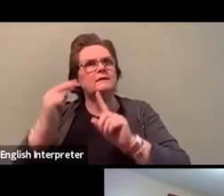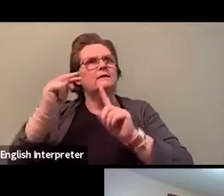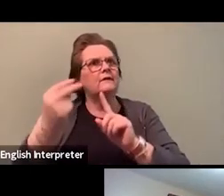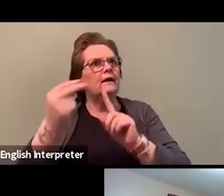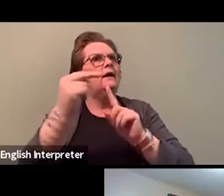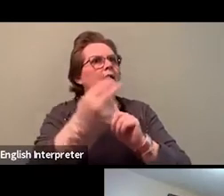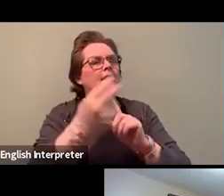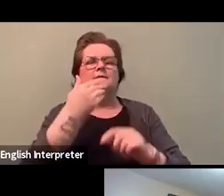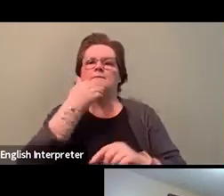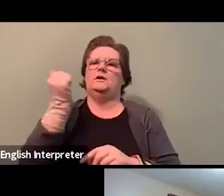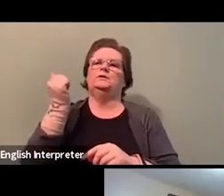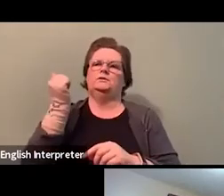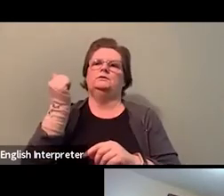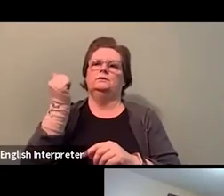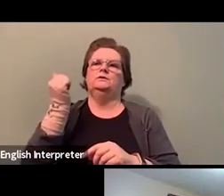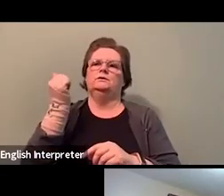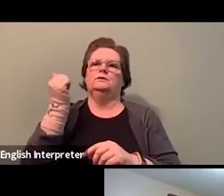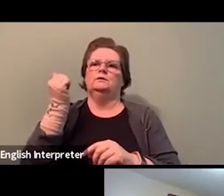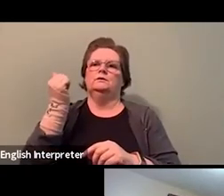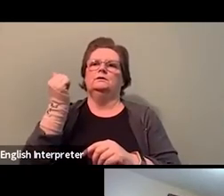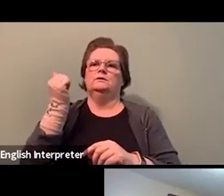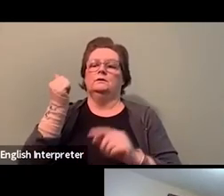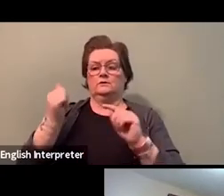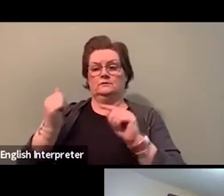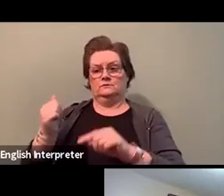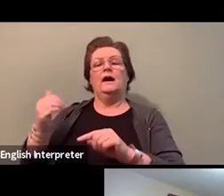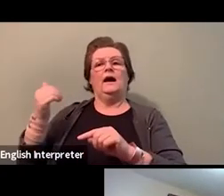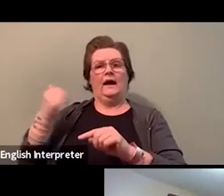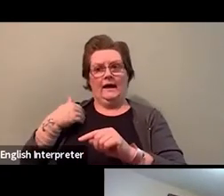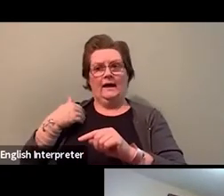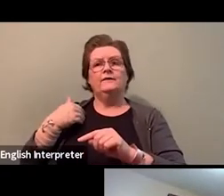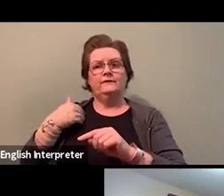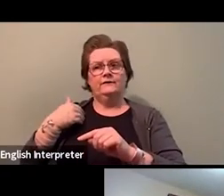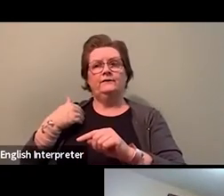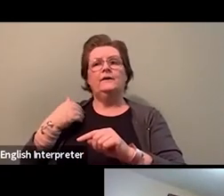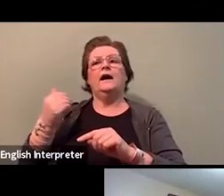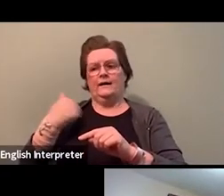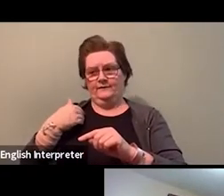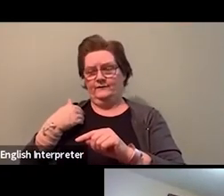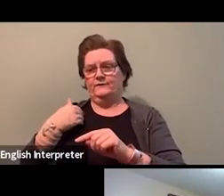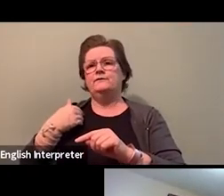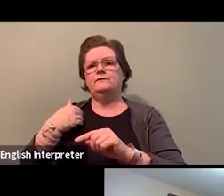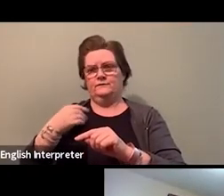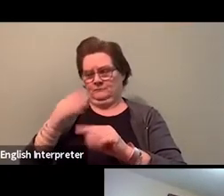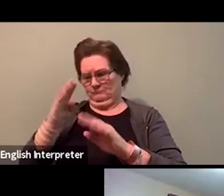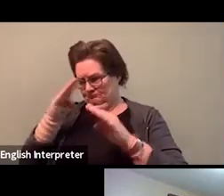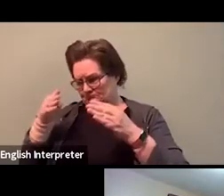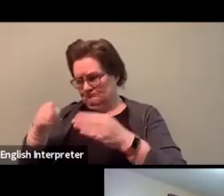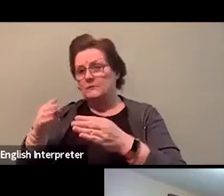So we ensure that we check barriers within our union. We ensure that another mandate...